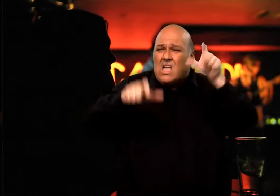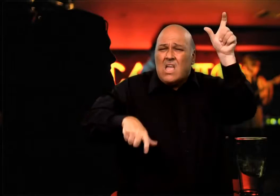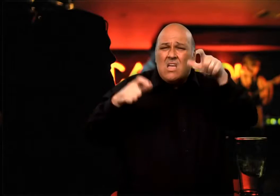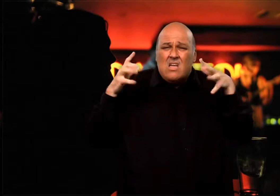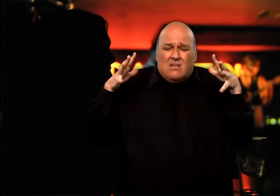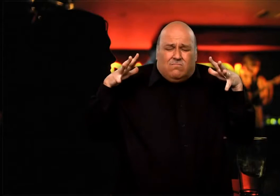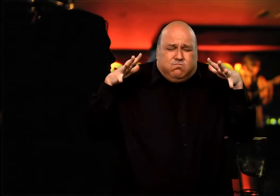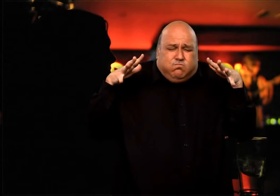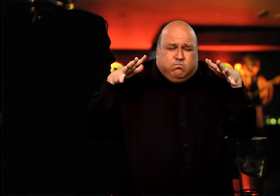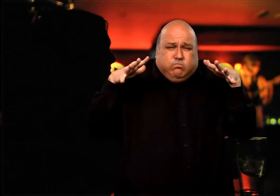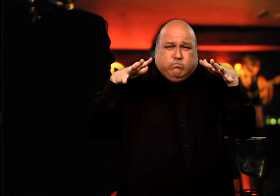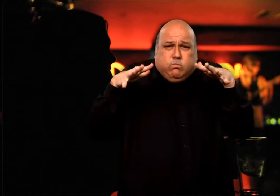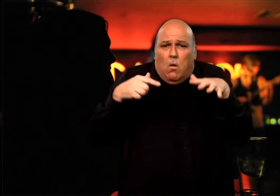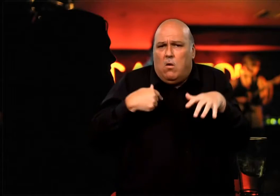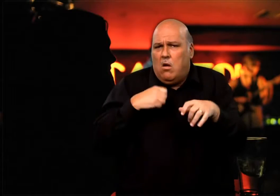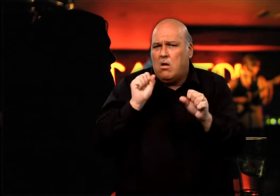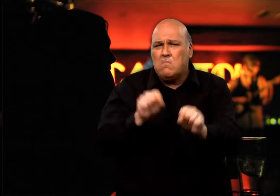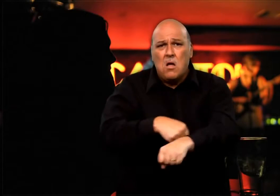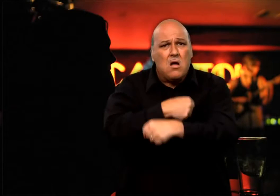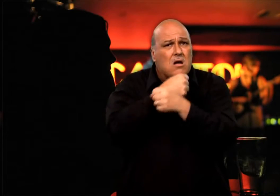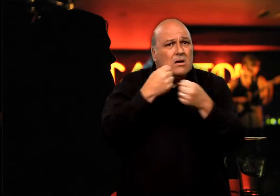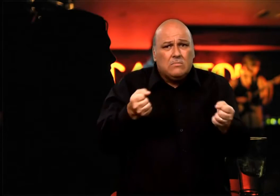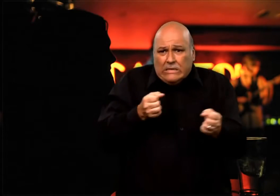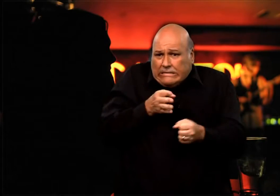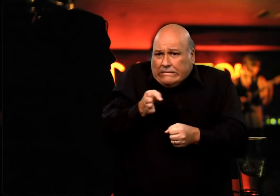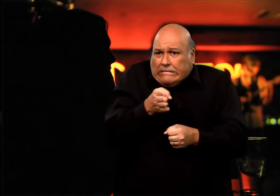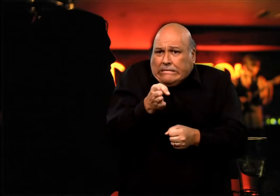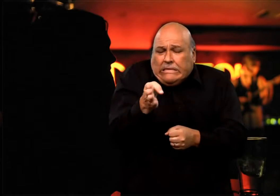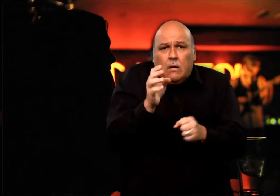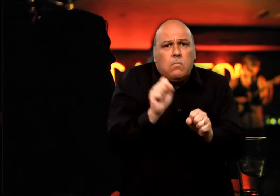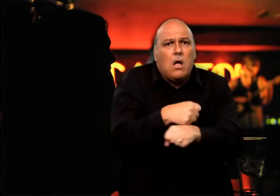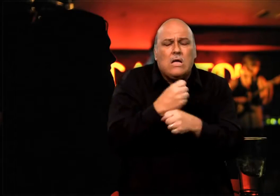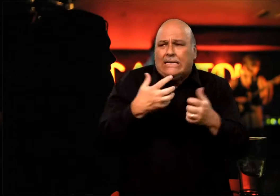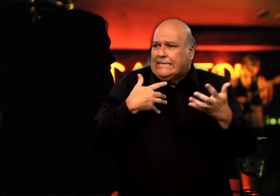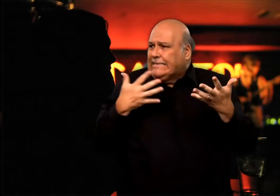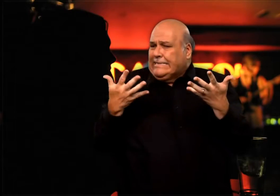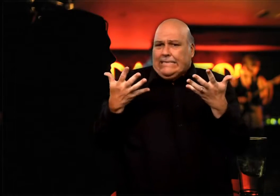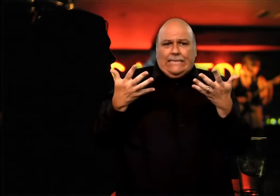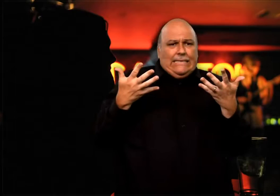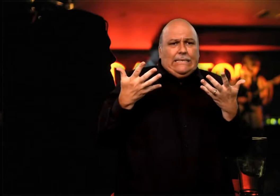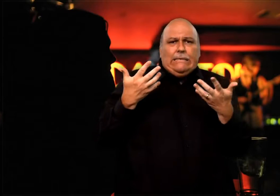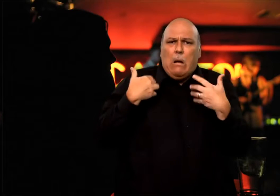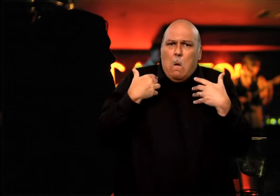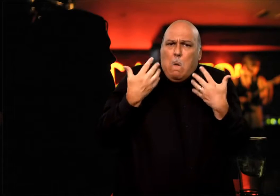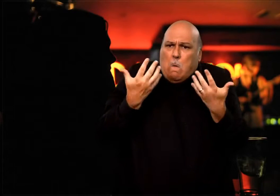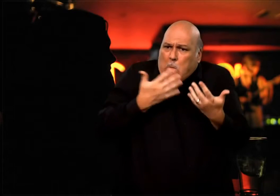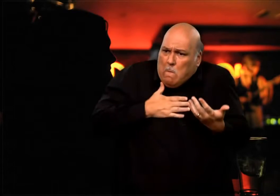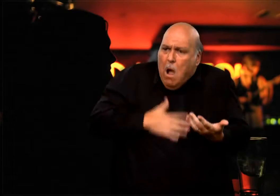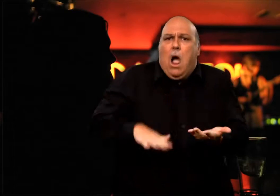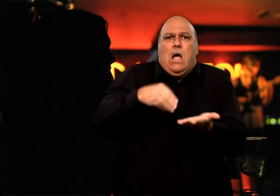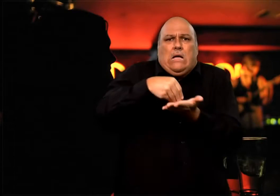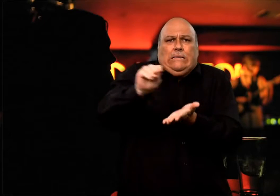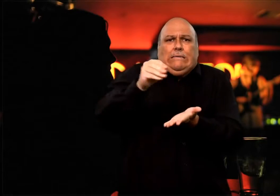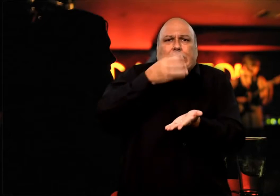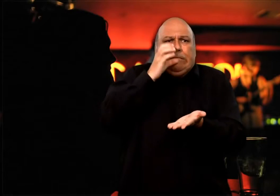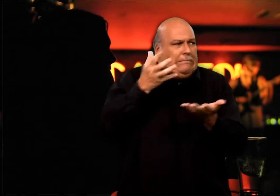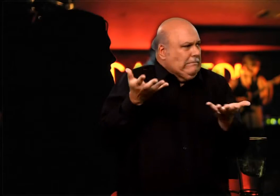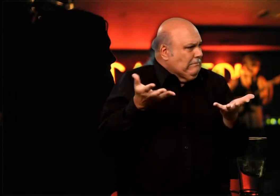have mistaken her for a hearing person but once I saw her gesture, “paper and pen” to the bartender, I knew it was her! I decided to shout-wave to get